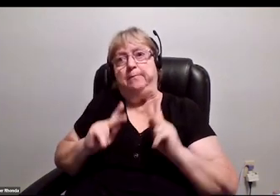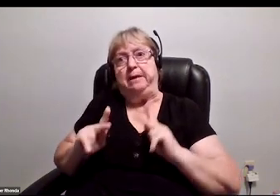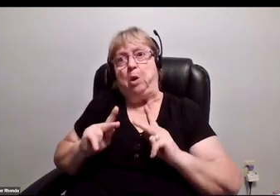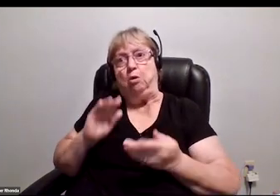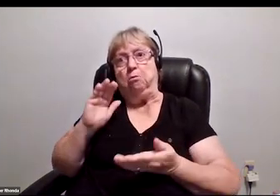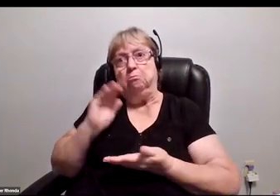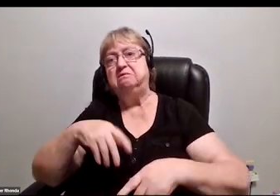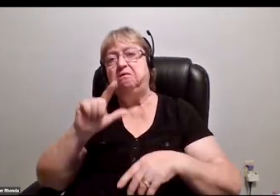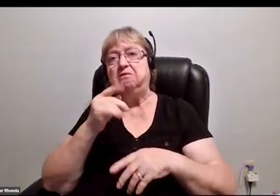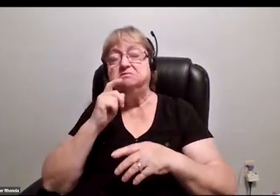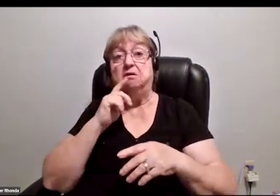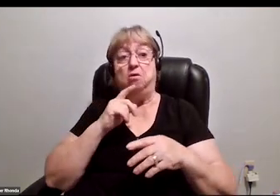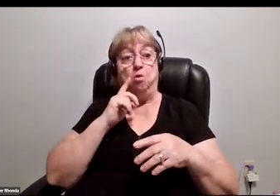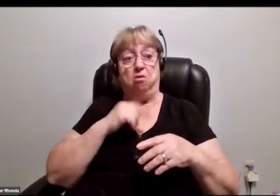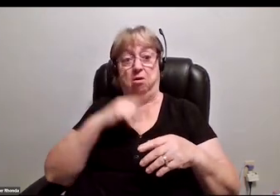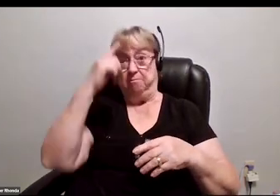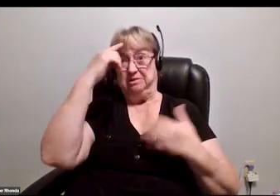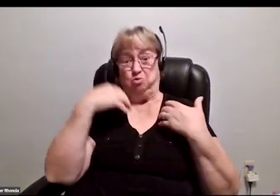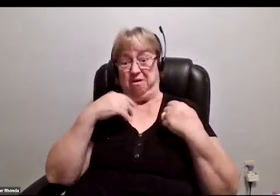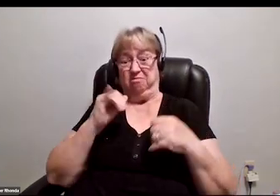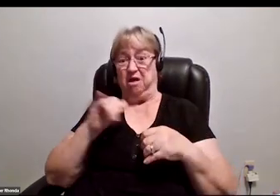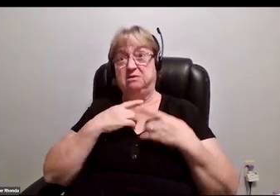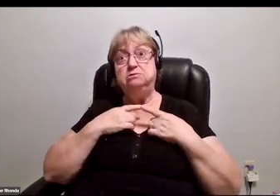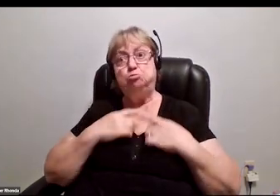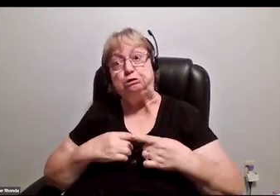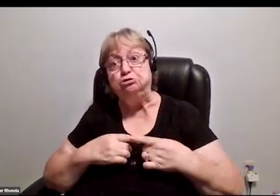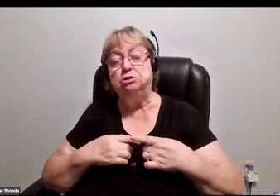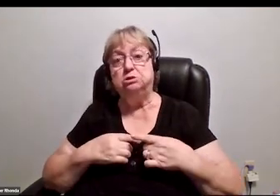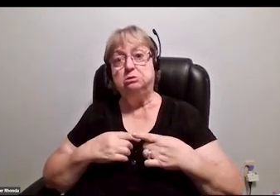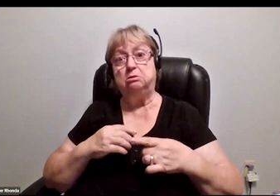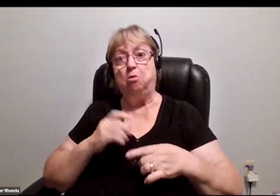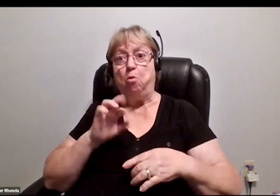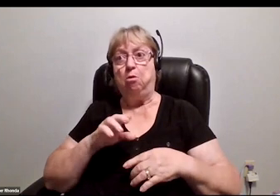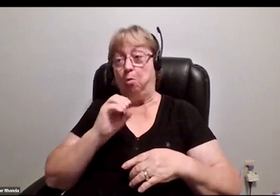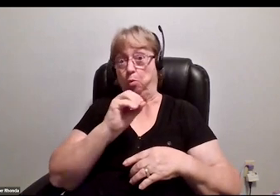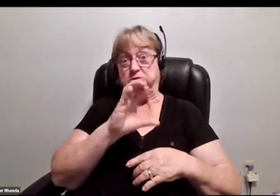Folks who have mental health disabilities like depression and like OCD.